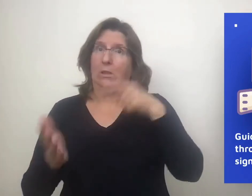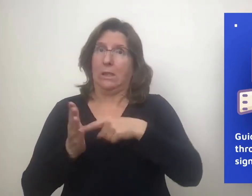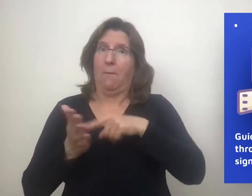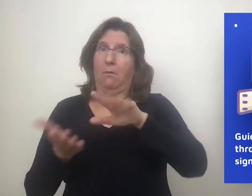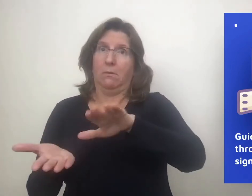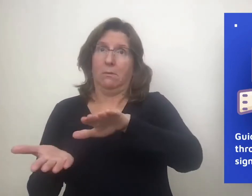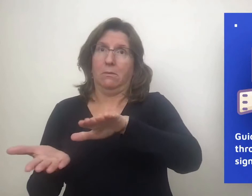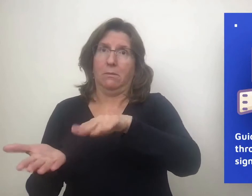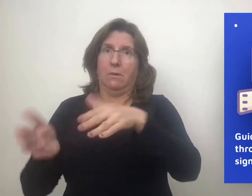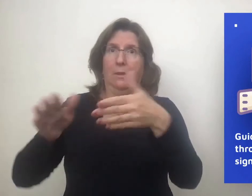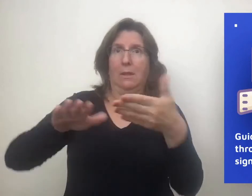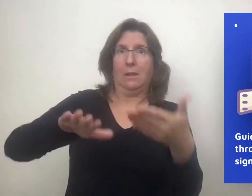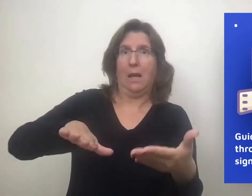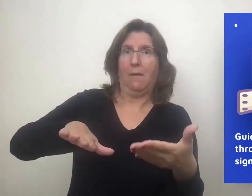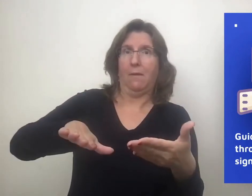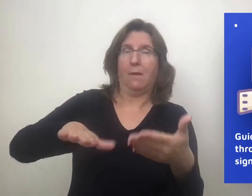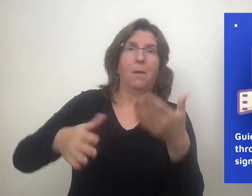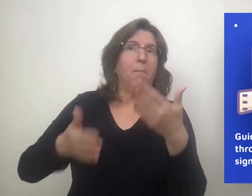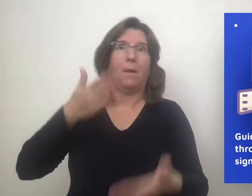may be learned incorrectly. Errors could look like this . . .